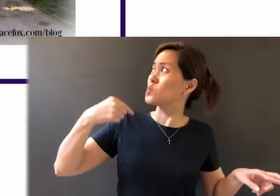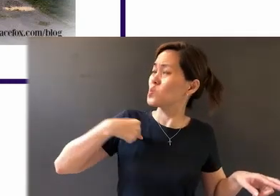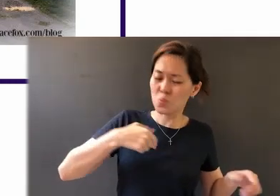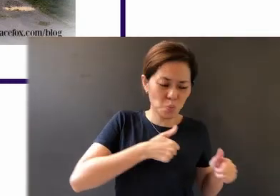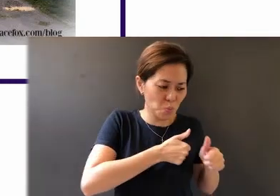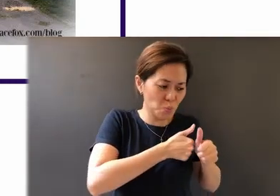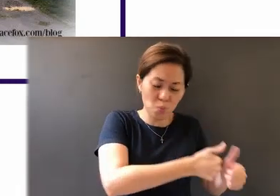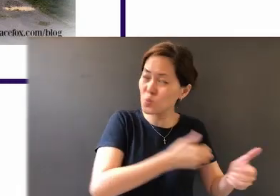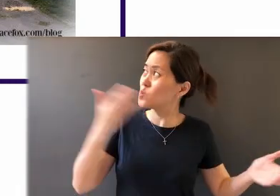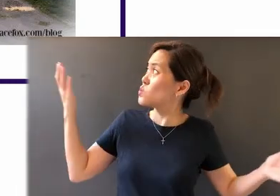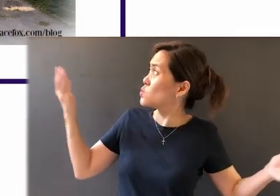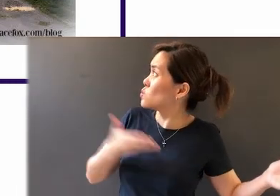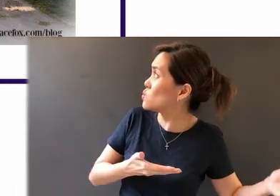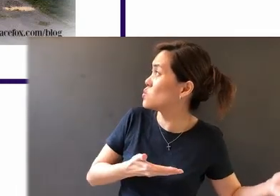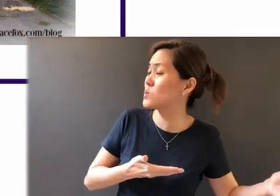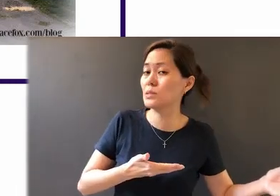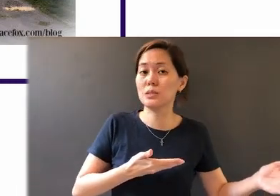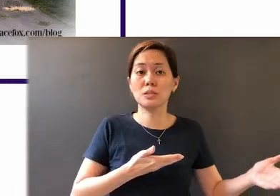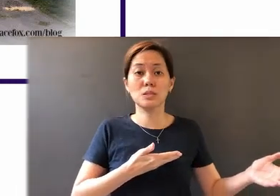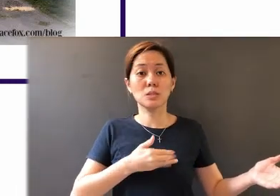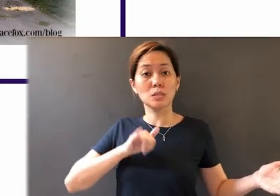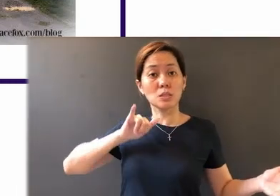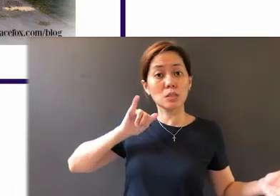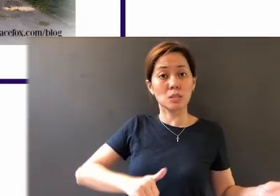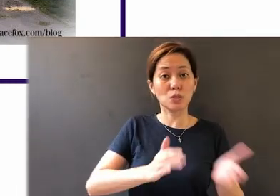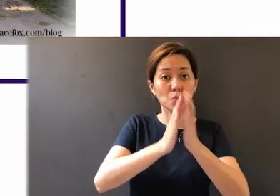to follow." And this is the prayer that all of us